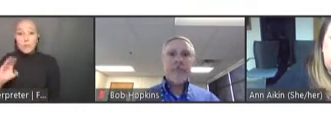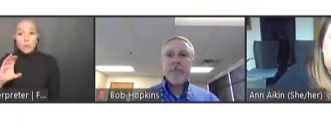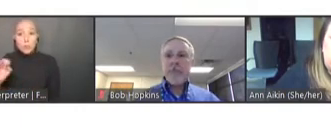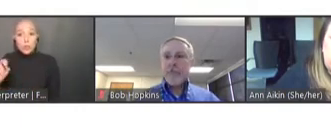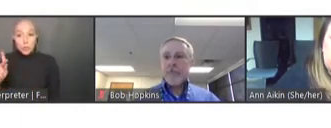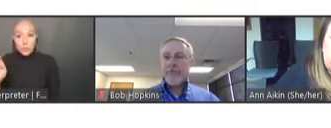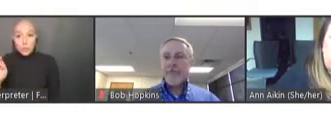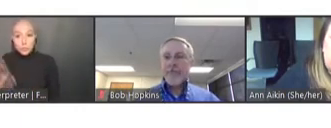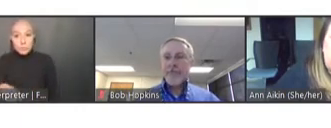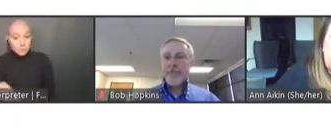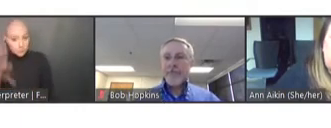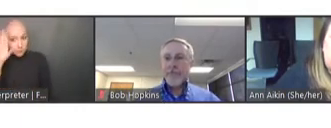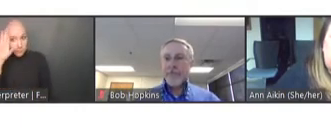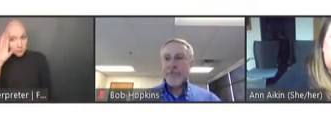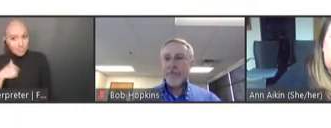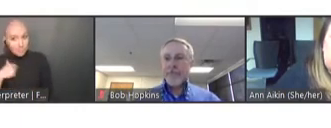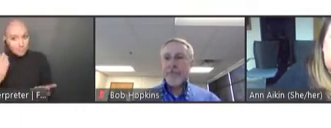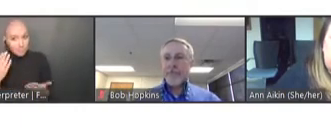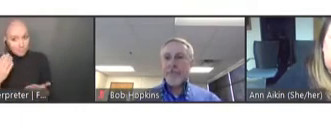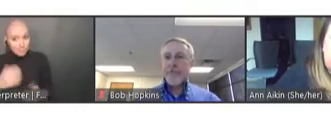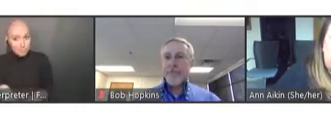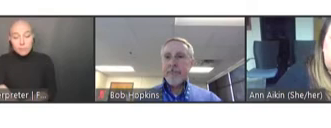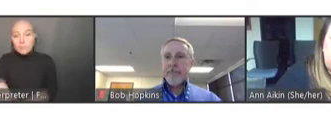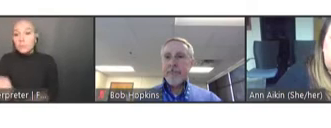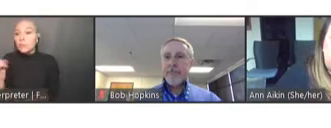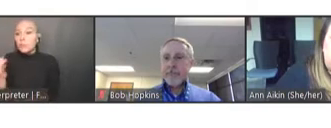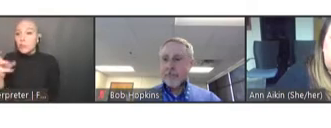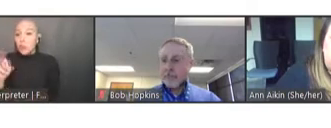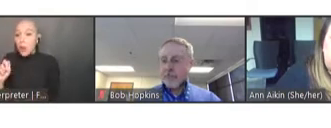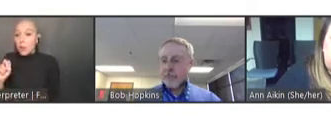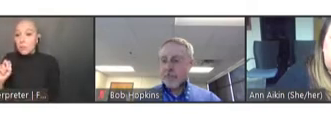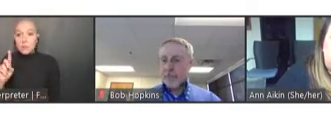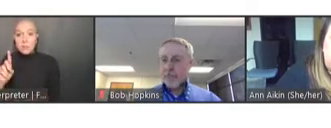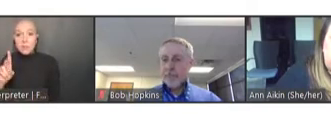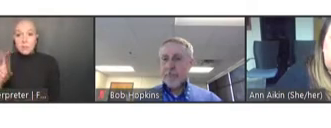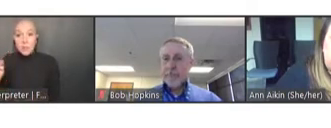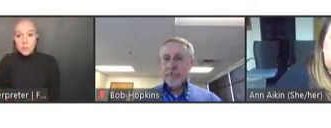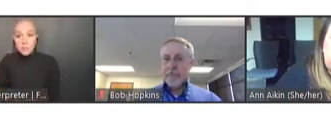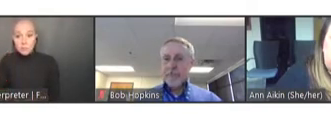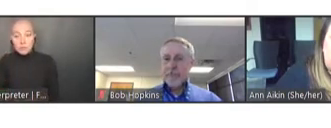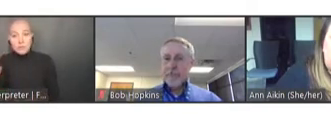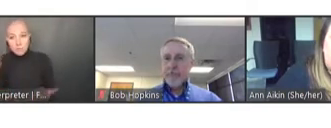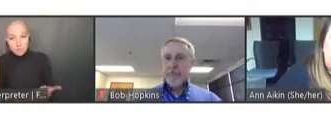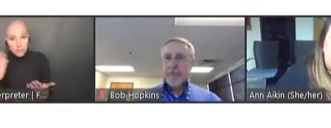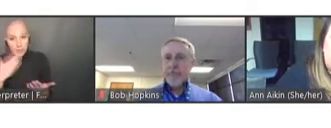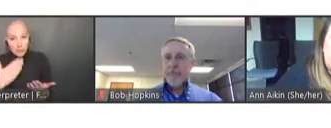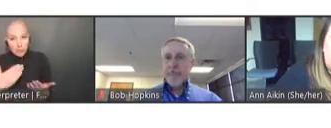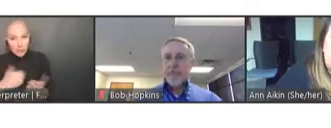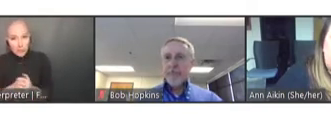Ann Aikin: Hi. John Dunn? John Dunn: I'm here, thanks. Ann Aikin: Thank you. Jeff Duchin?